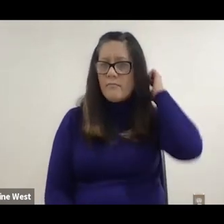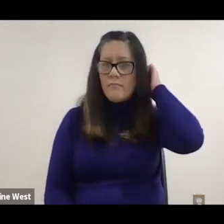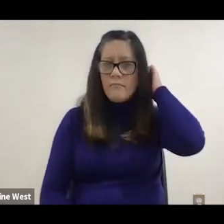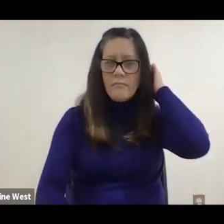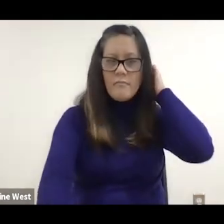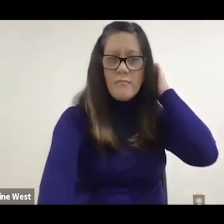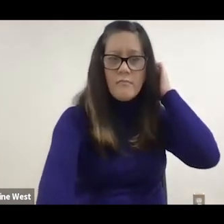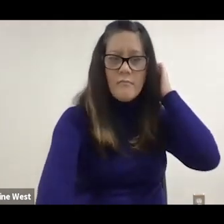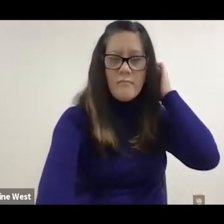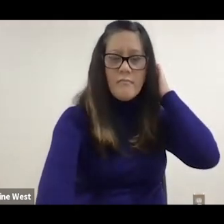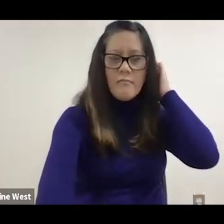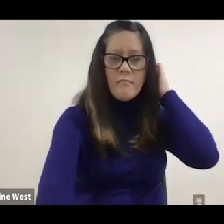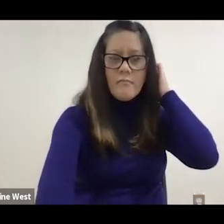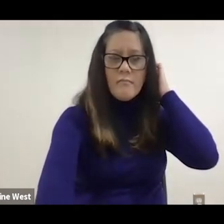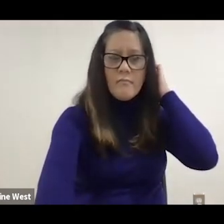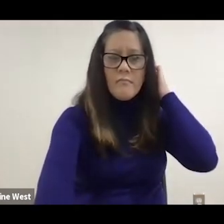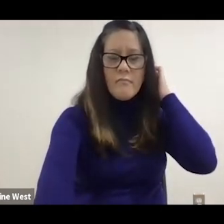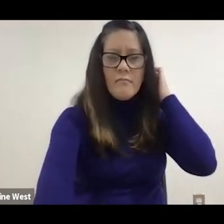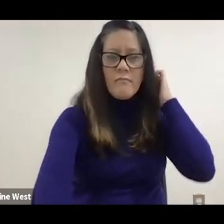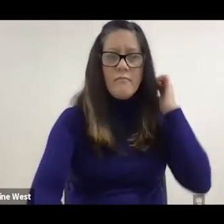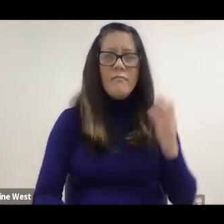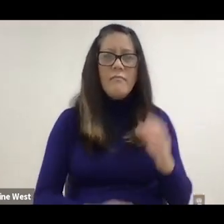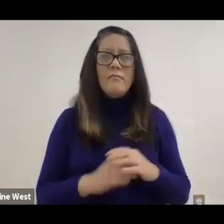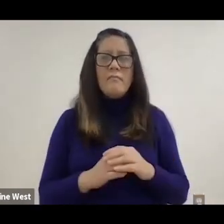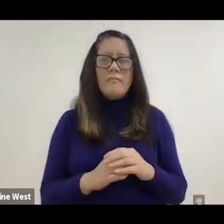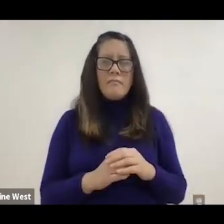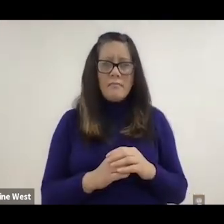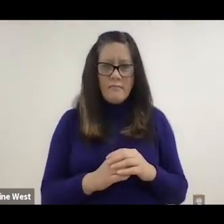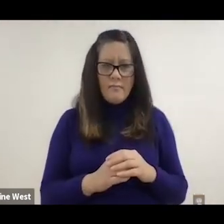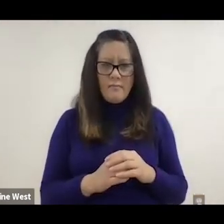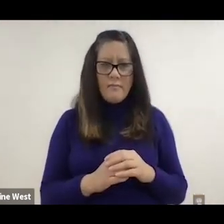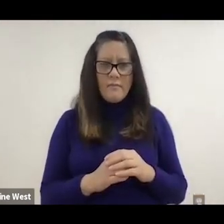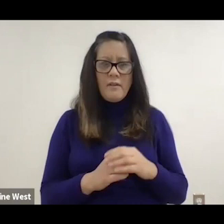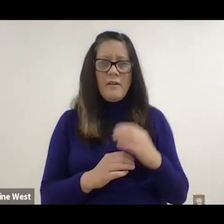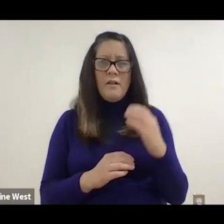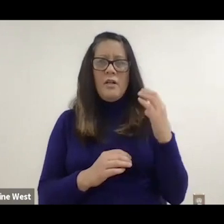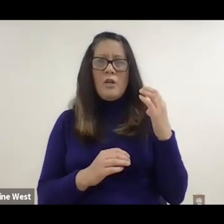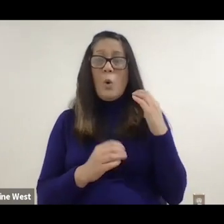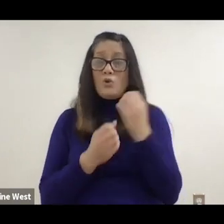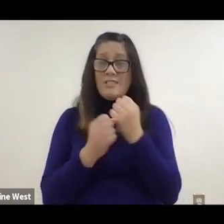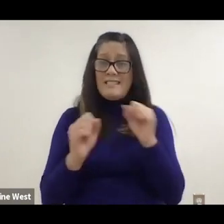Virtual Seating Coach was developed basically in order to meet the clinical need that we had